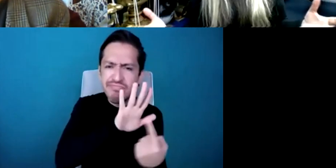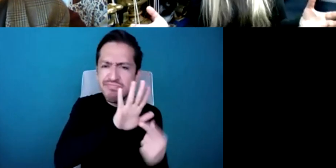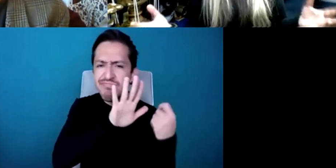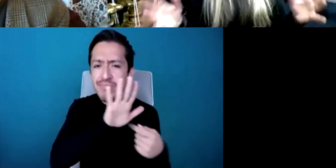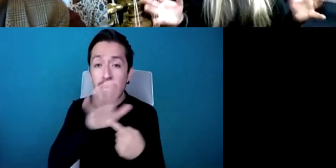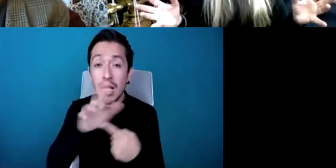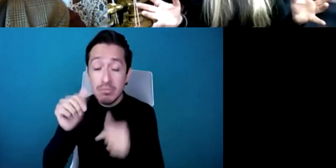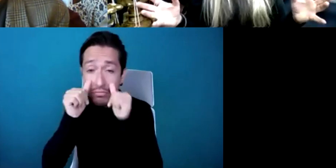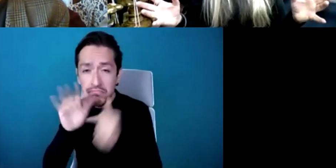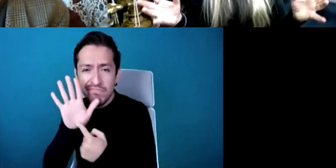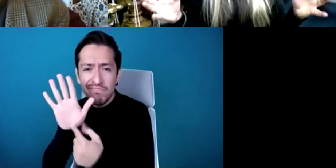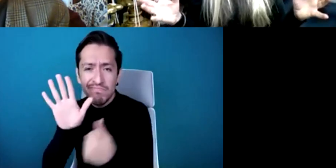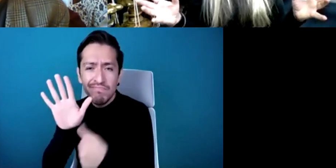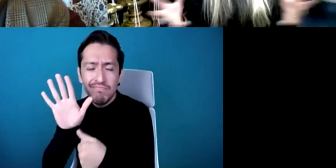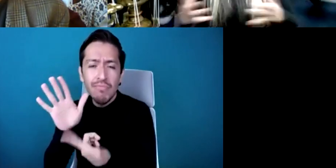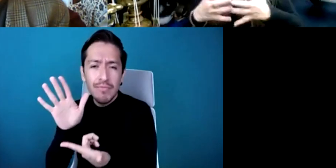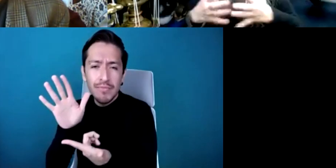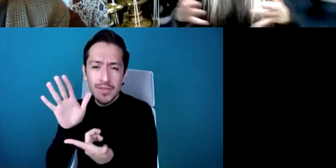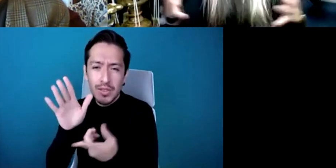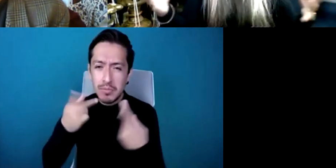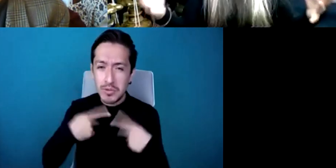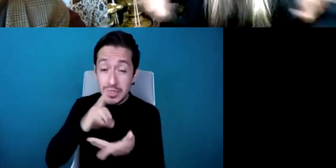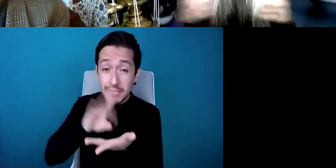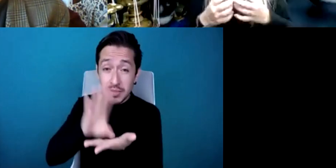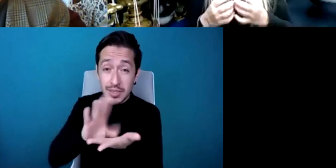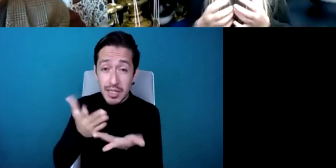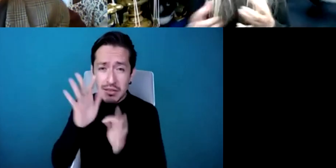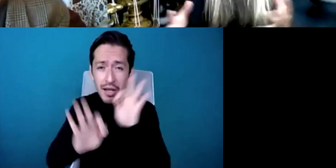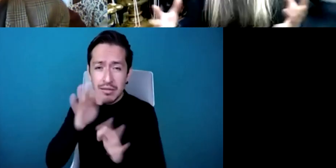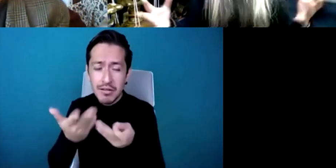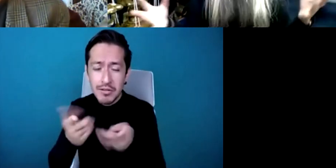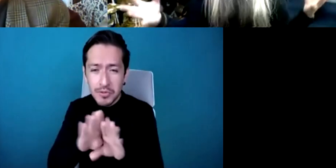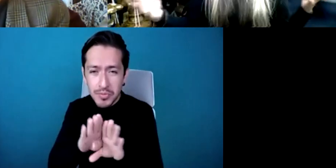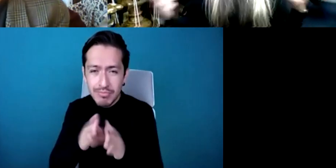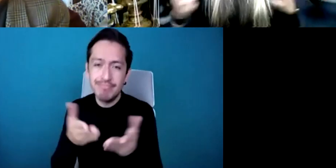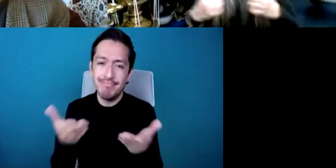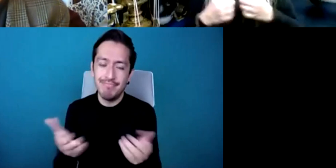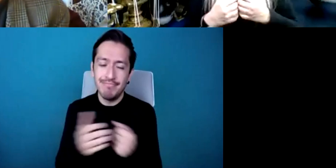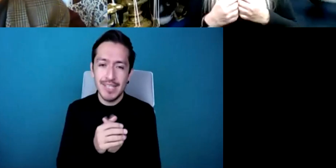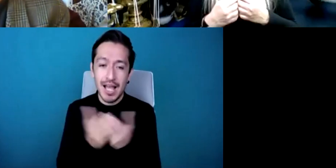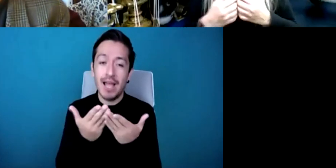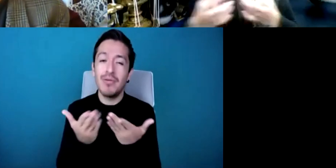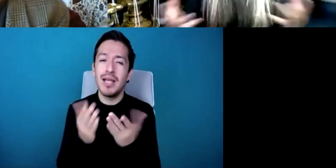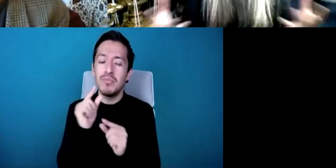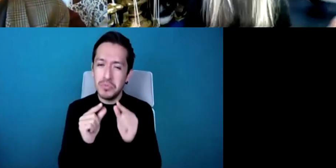so lots of different things to now where it's much more open it's more talked about it's more visible